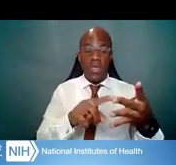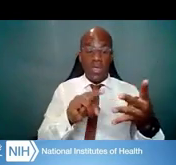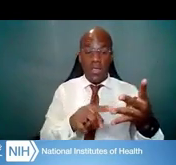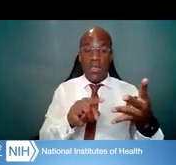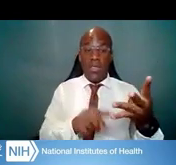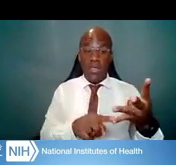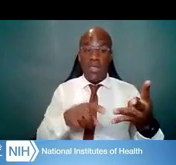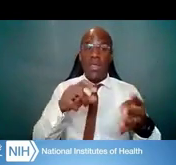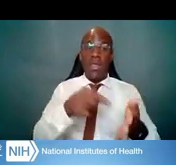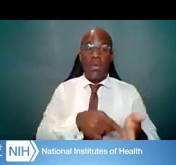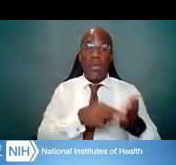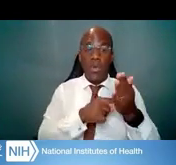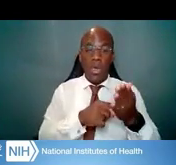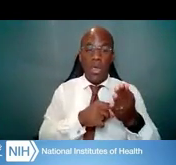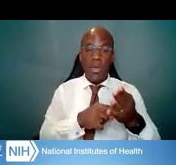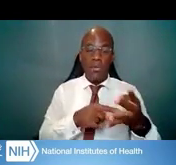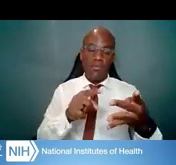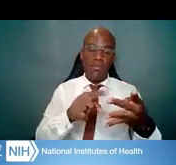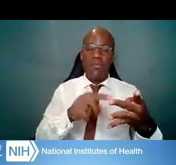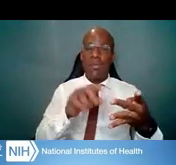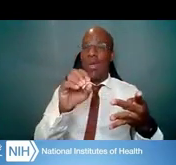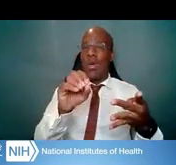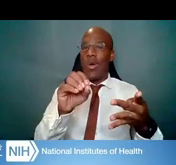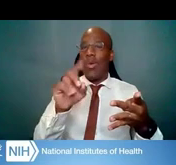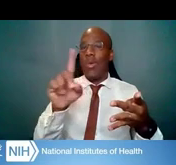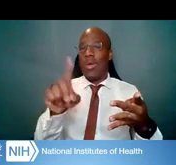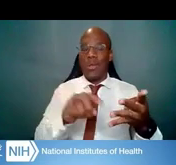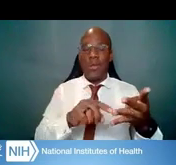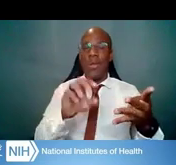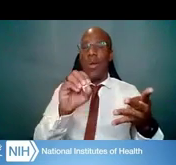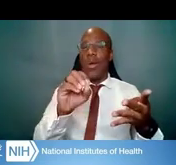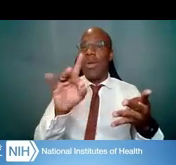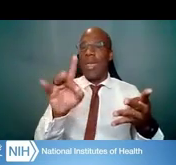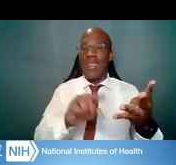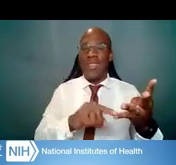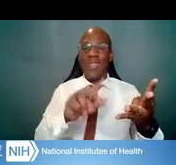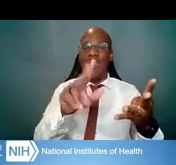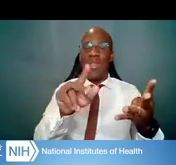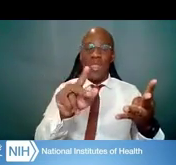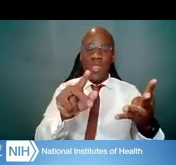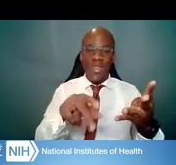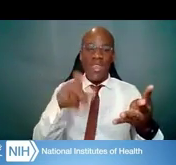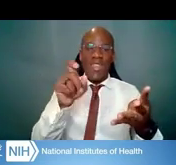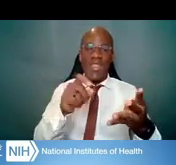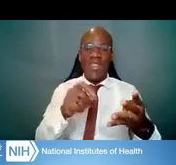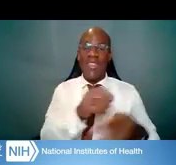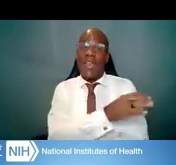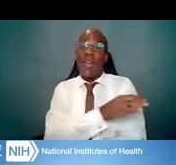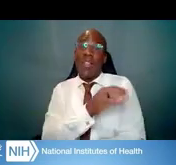or rather, the K08 and the K23 you can apply. If you have a clinical doctorate, you can apply for all three.